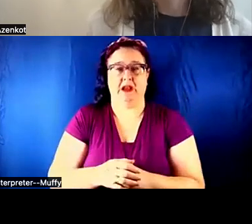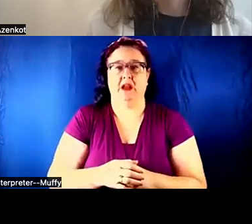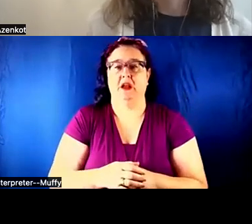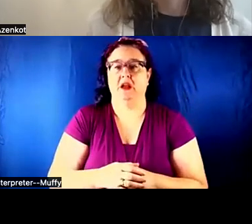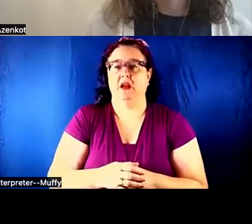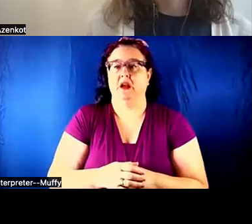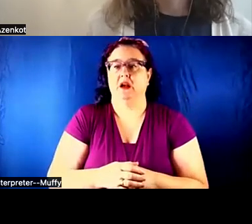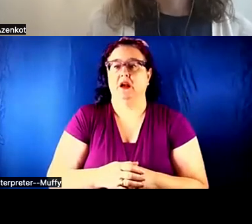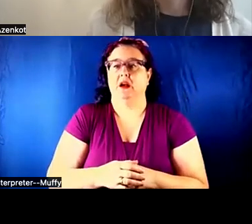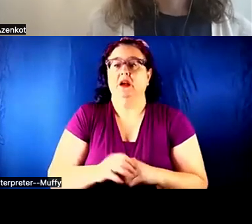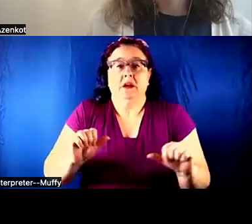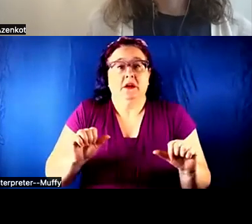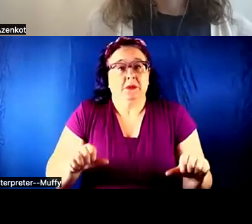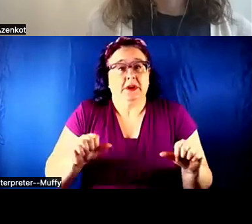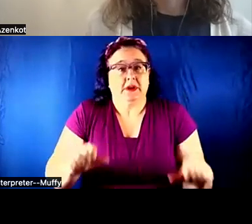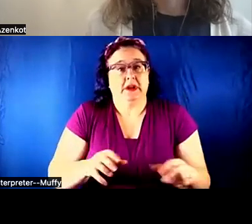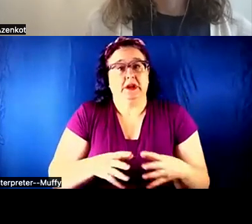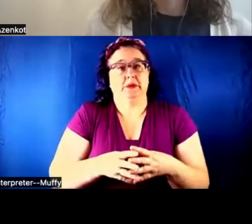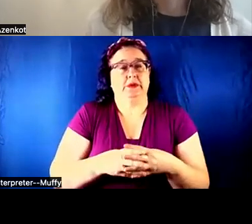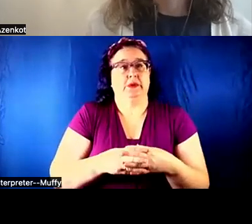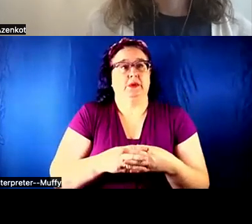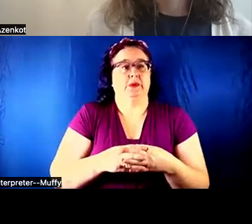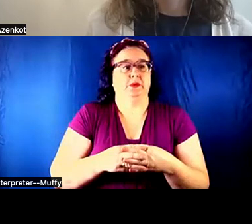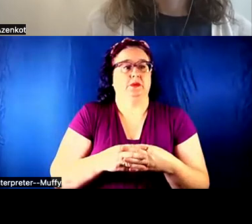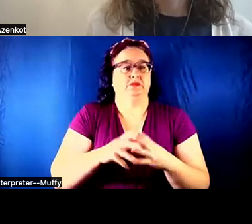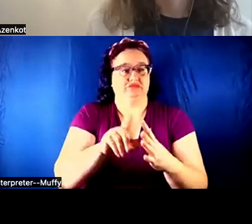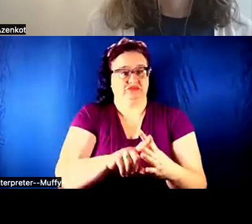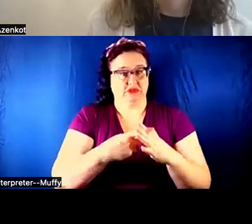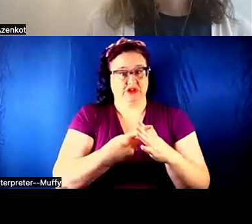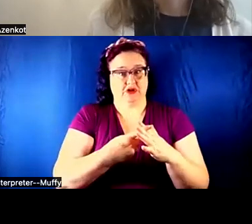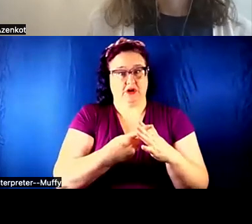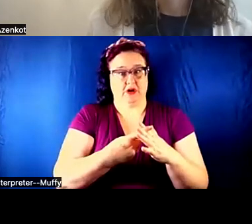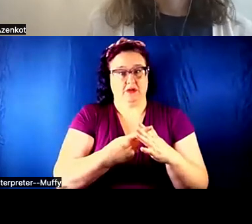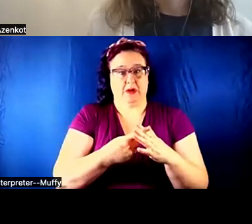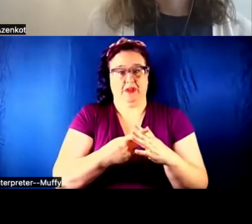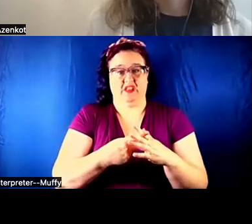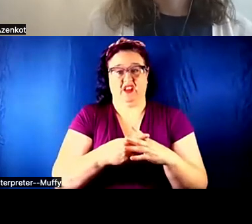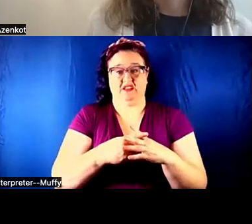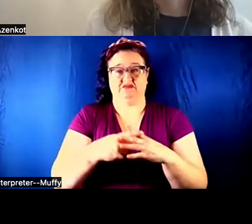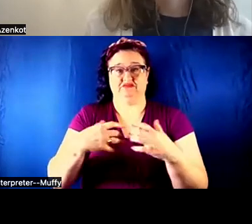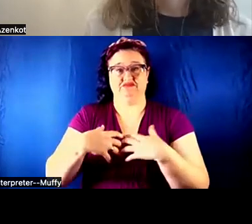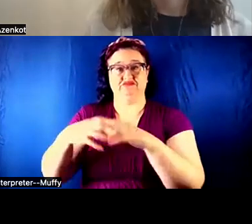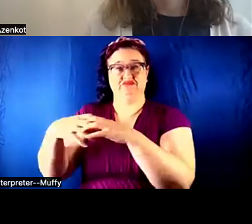to start throwing more of those together with some of the bigger in-person conferences. I know